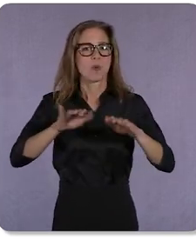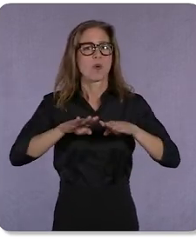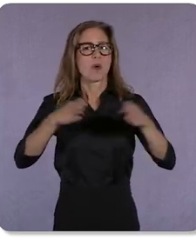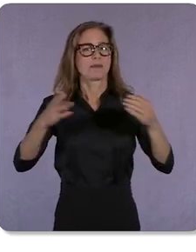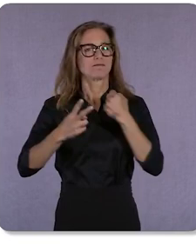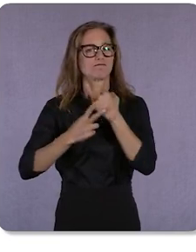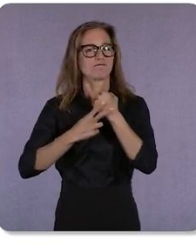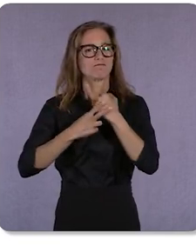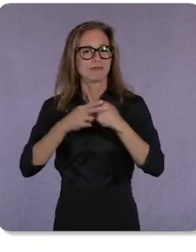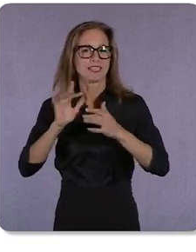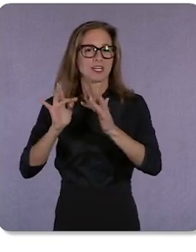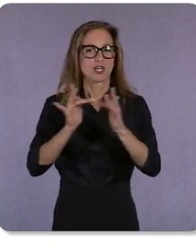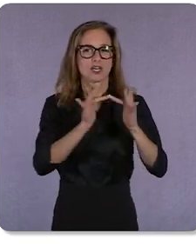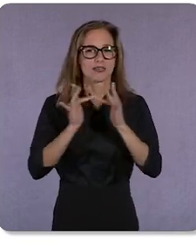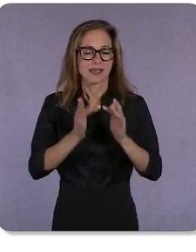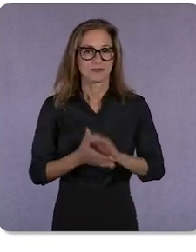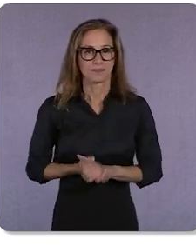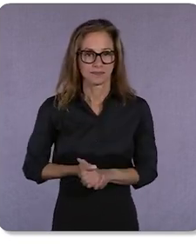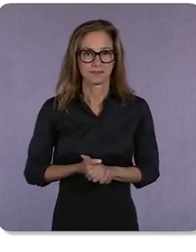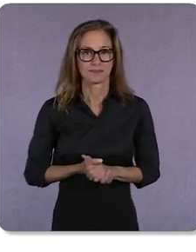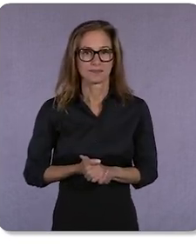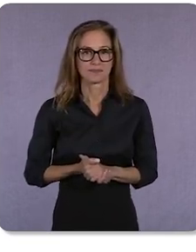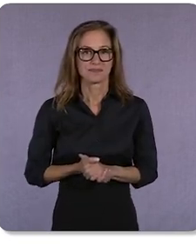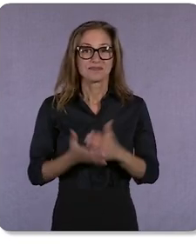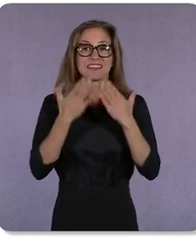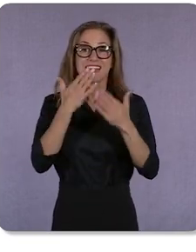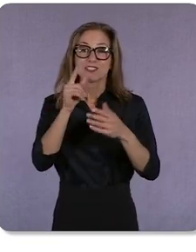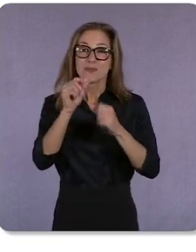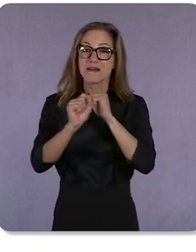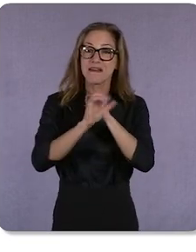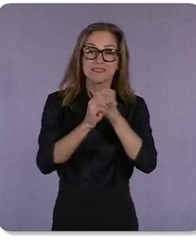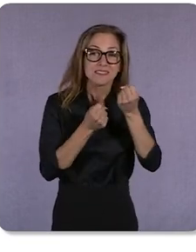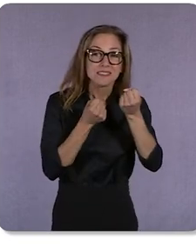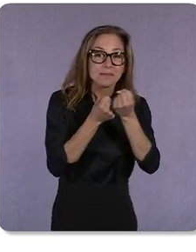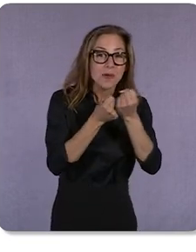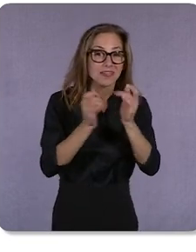Thanks to the ad-supported internet, people can read news about their hometown that’s